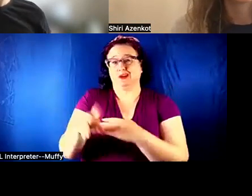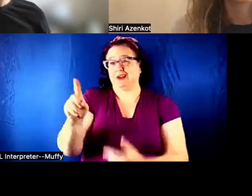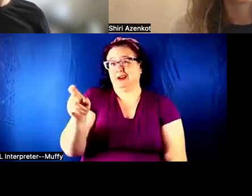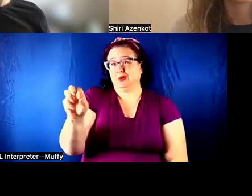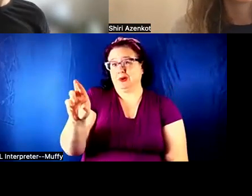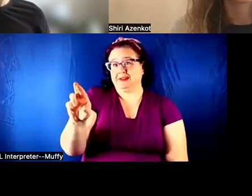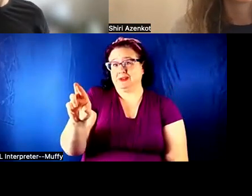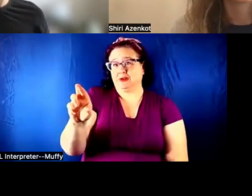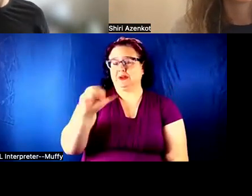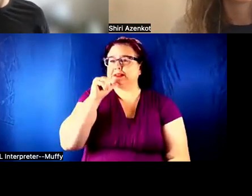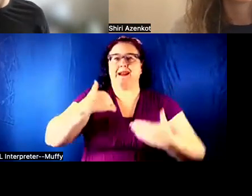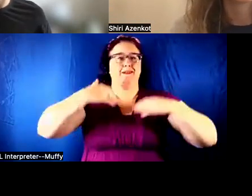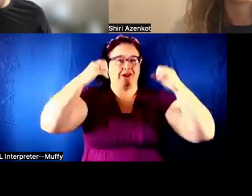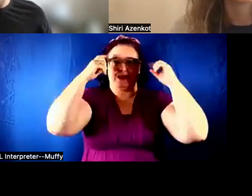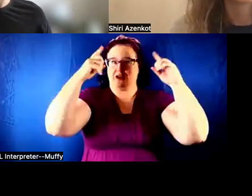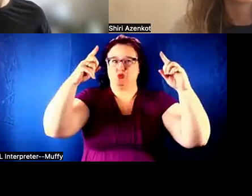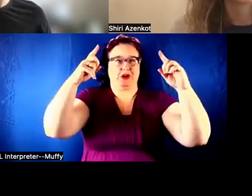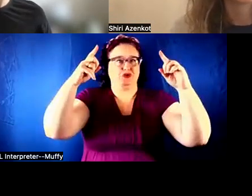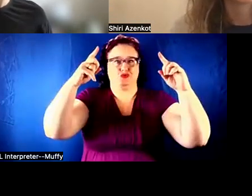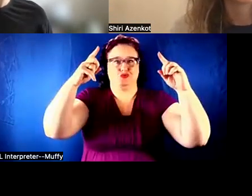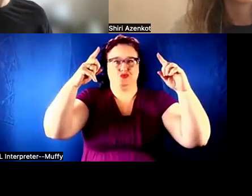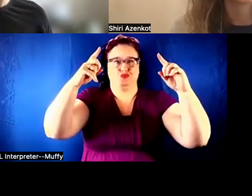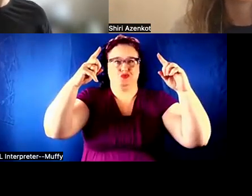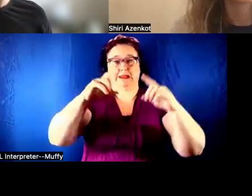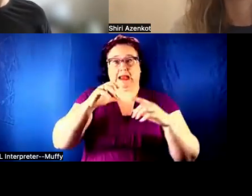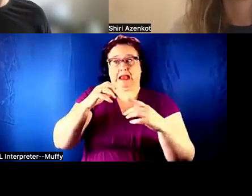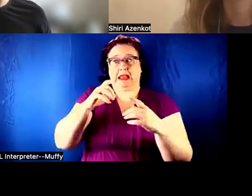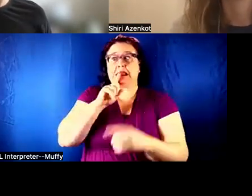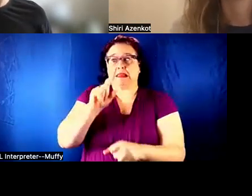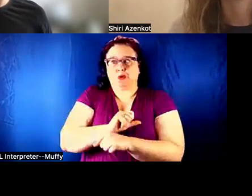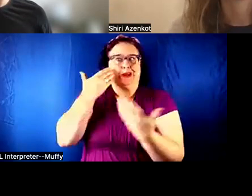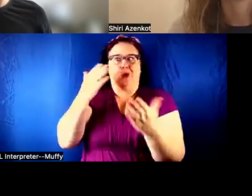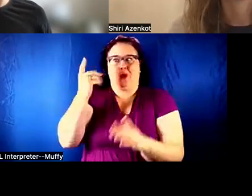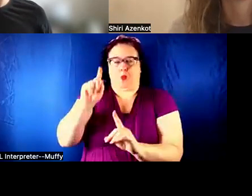EDUCATIONAL RESOURCES EITHER. LITERALLY NOT KNOWING WHERE TO START BECAUSE THIS SPACE